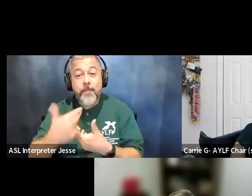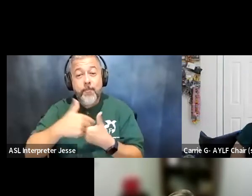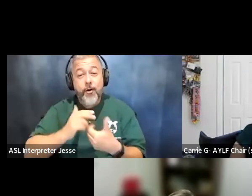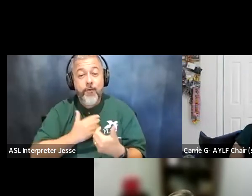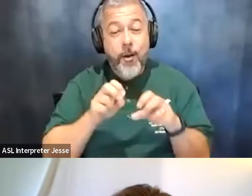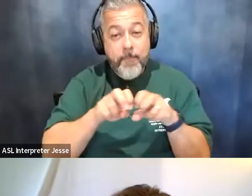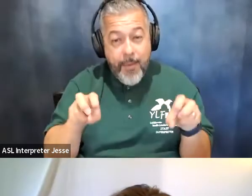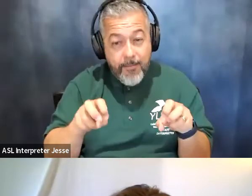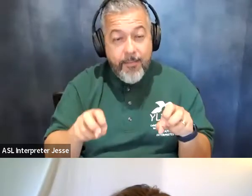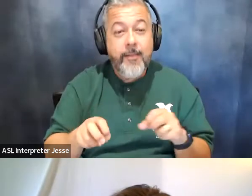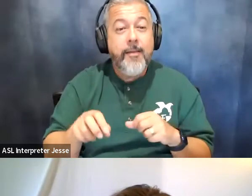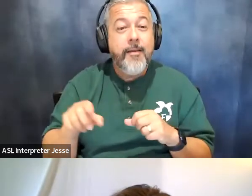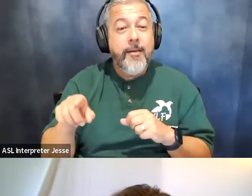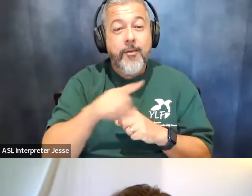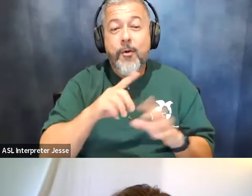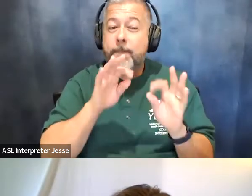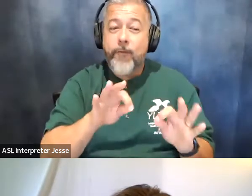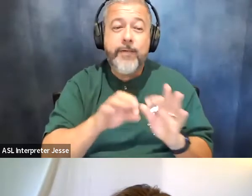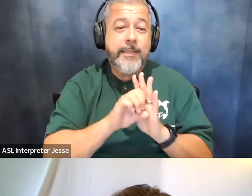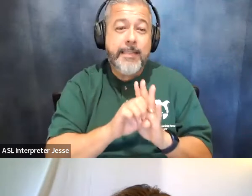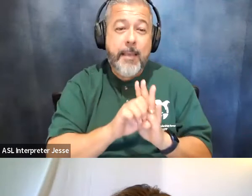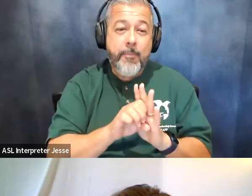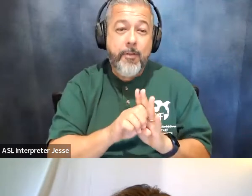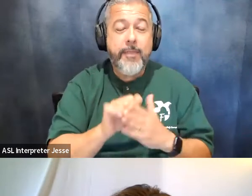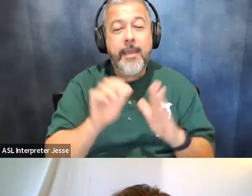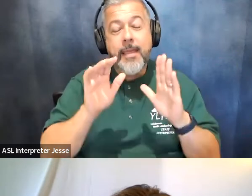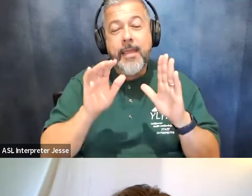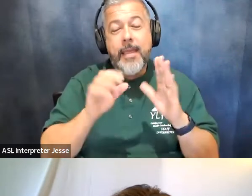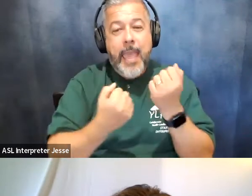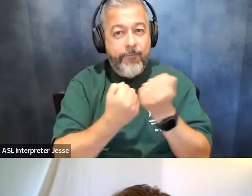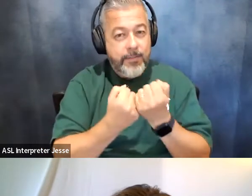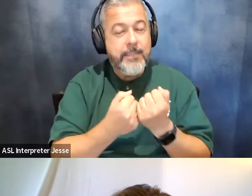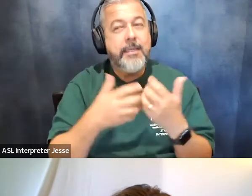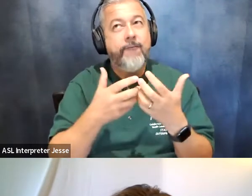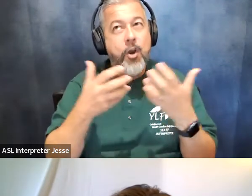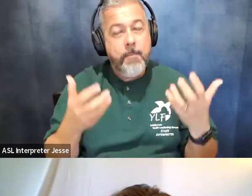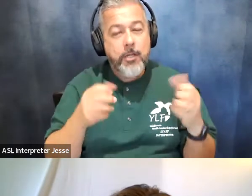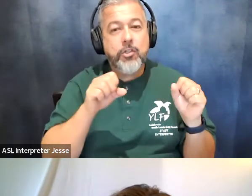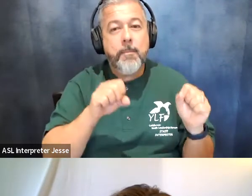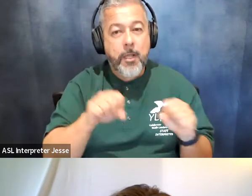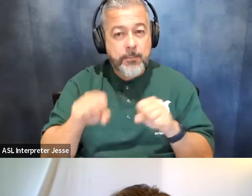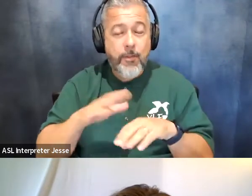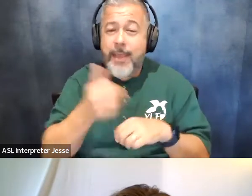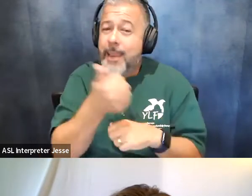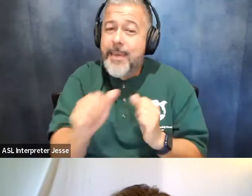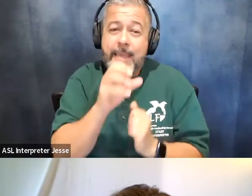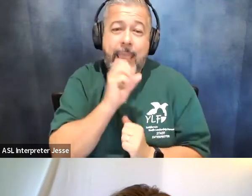again you guys are perfect examples that advocacy is very much possible at any age and that it's so